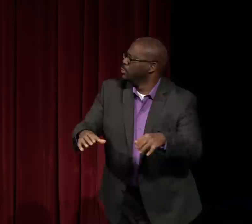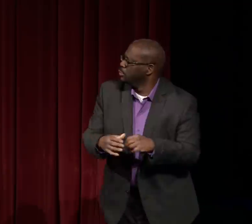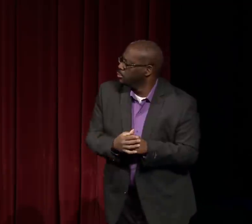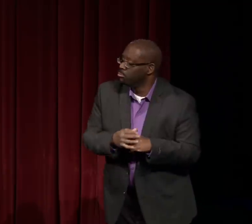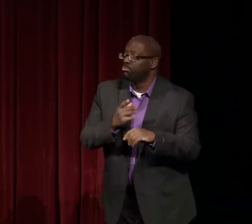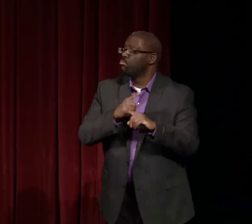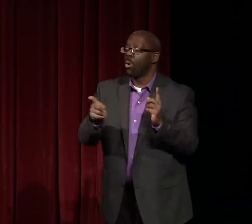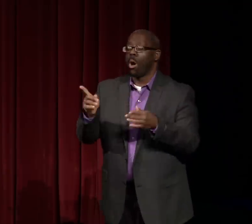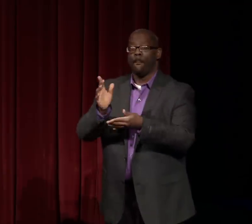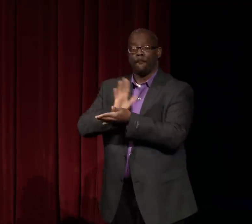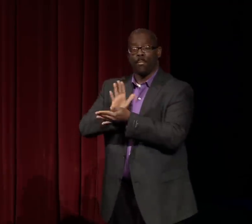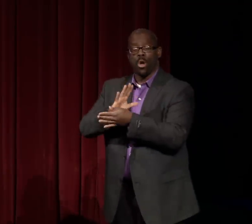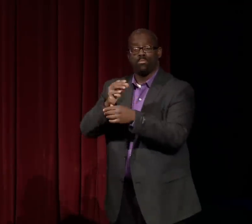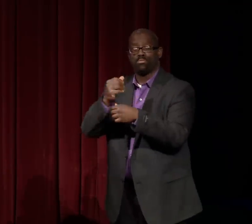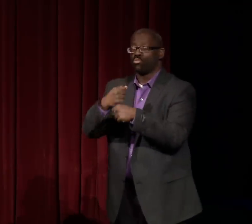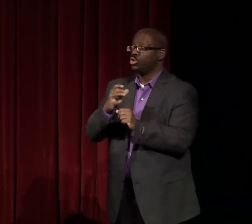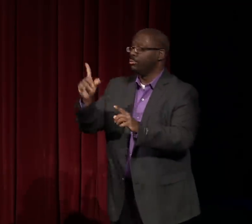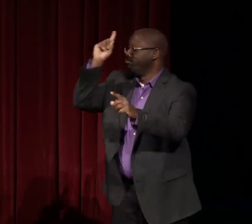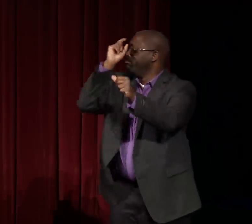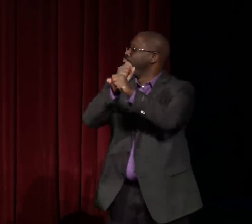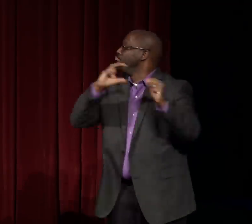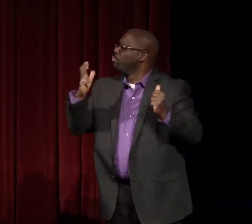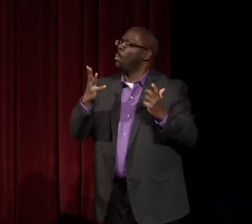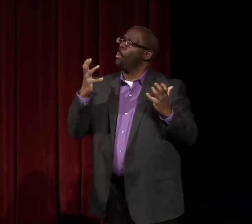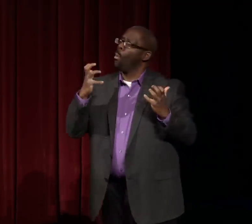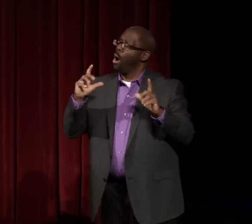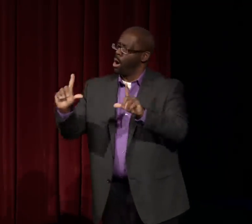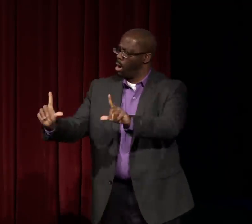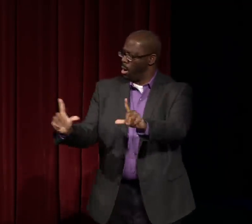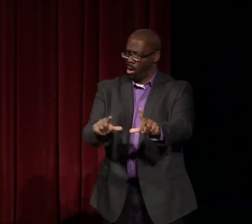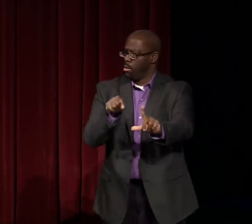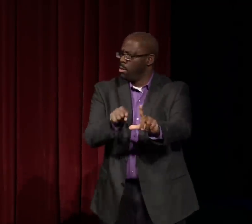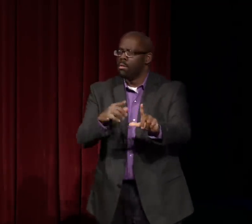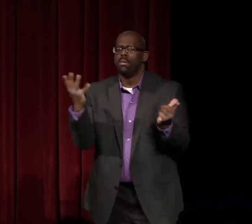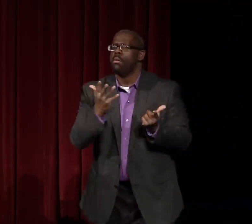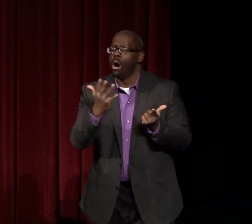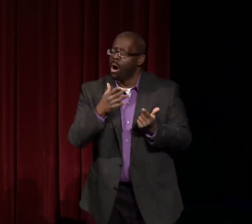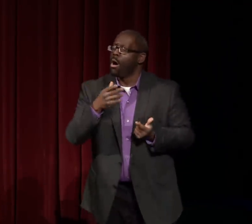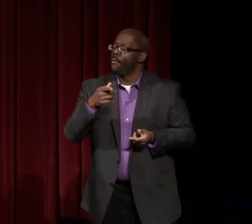because she's a very strong black deaf woman who has a can-do attitude.